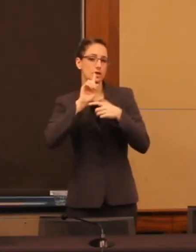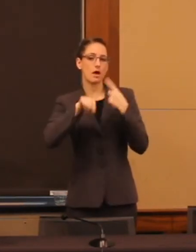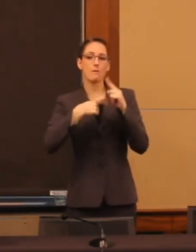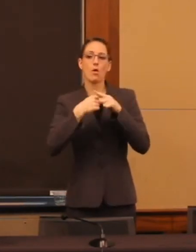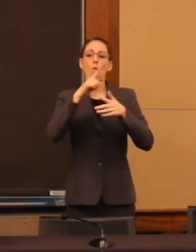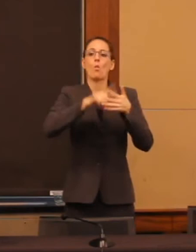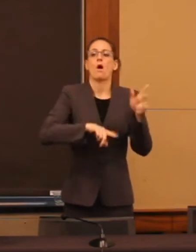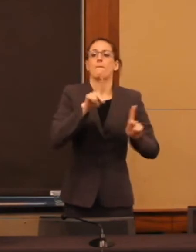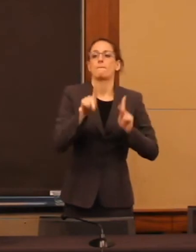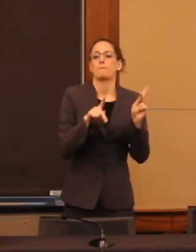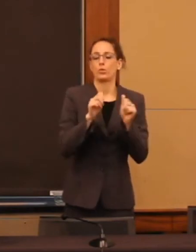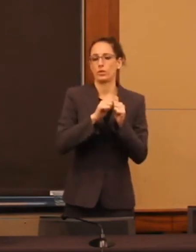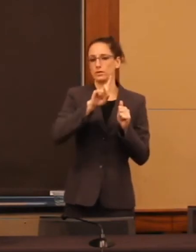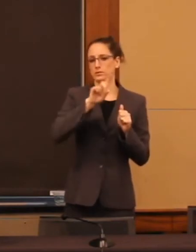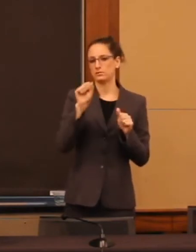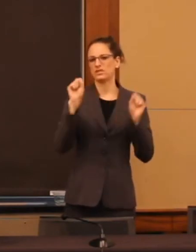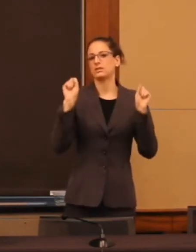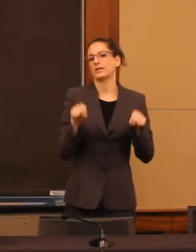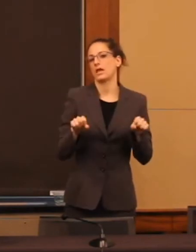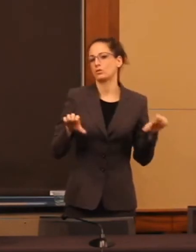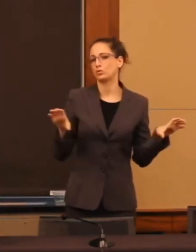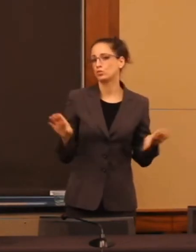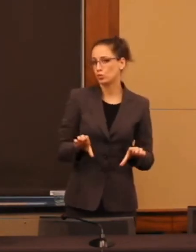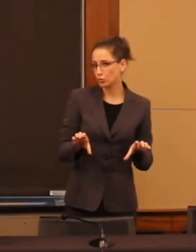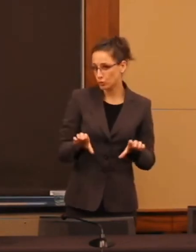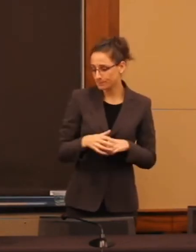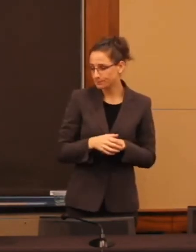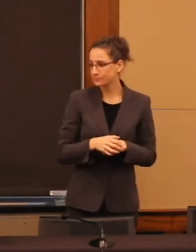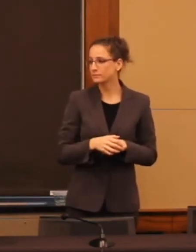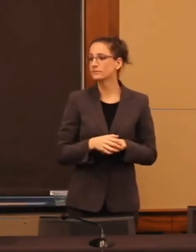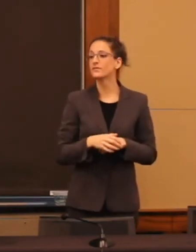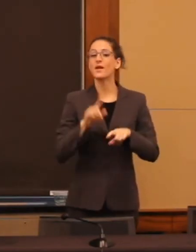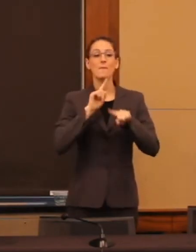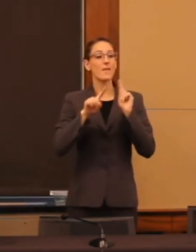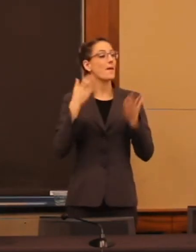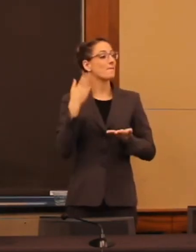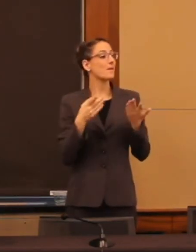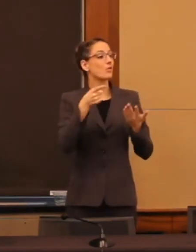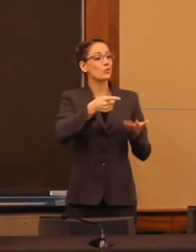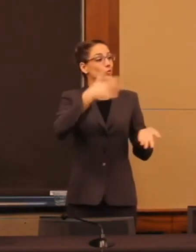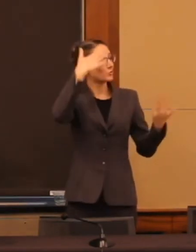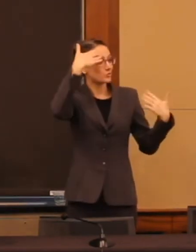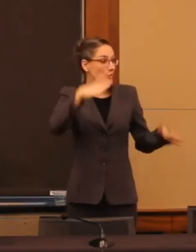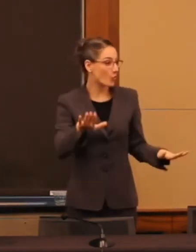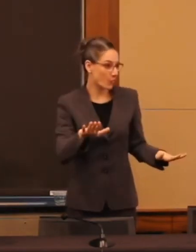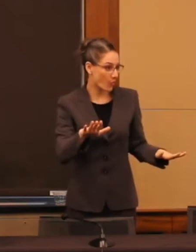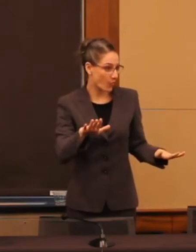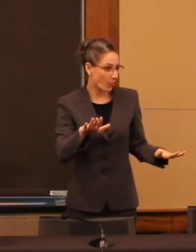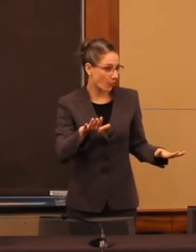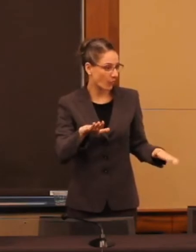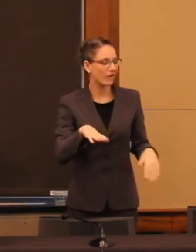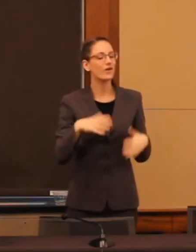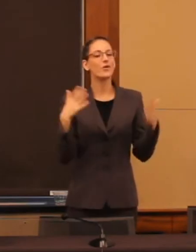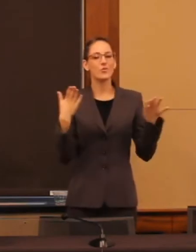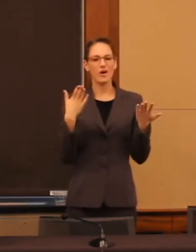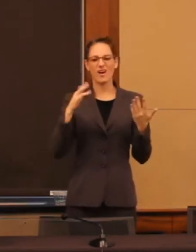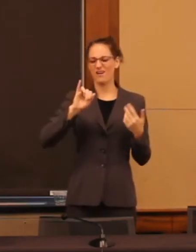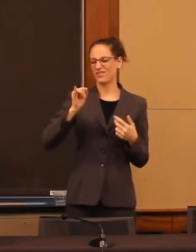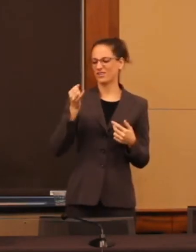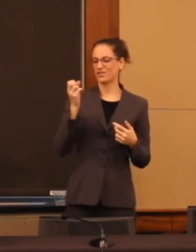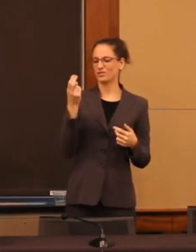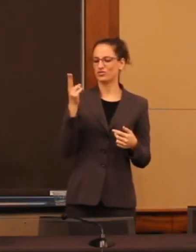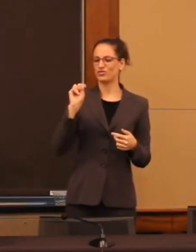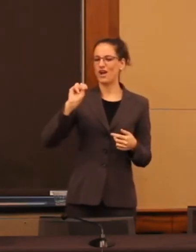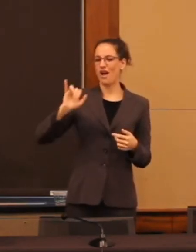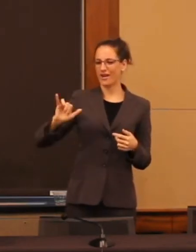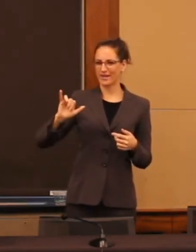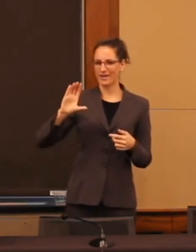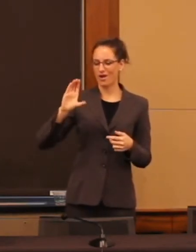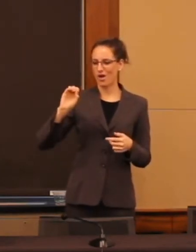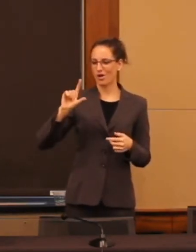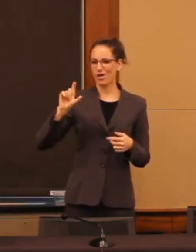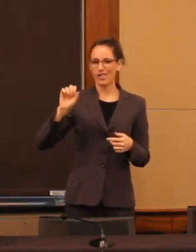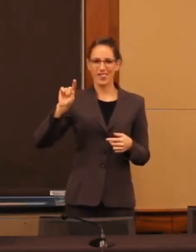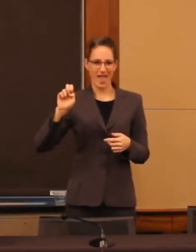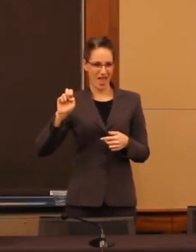But, I'm sure, what you don't know is what Johnny Collett does, and Johnny Collett does